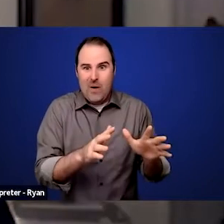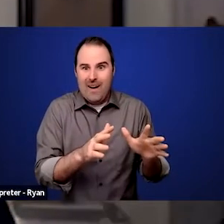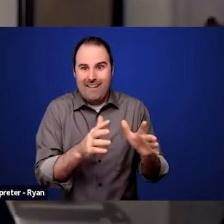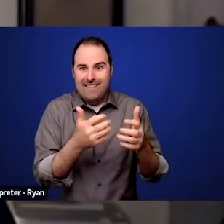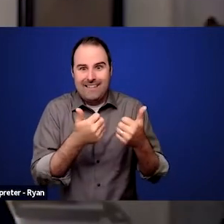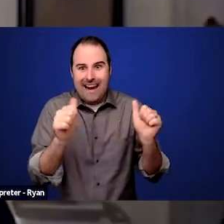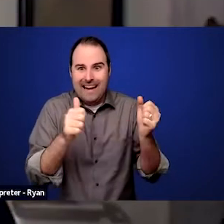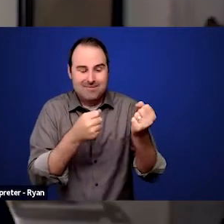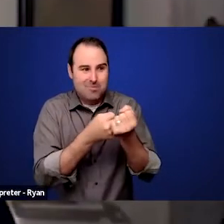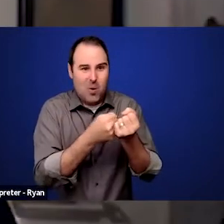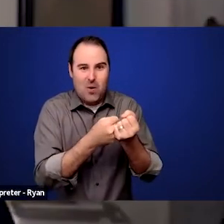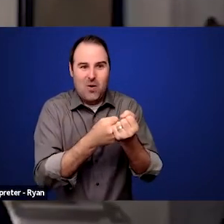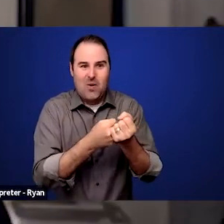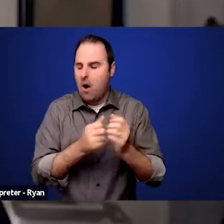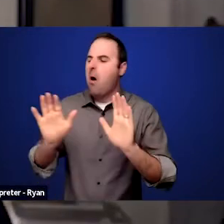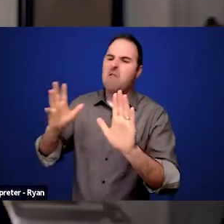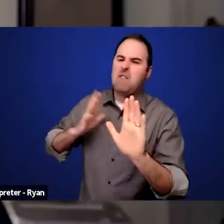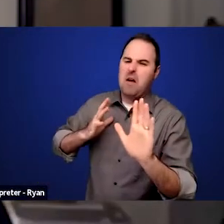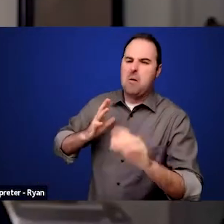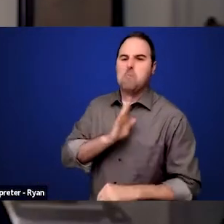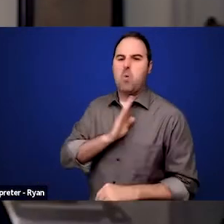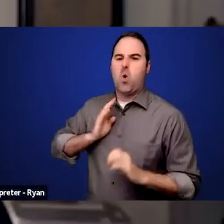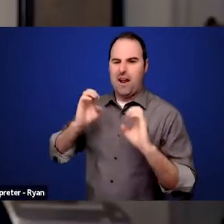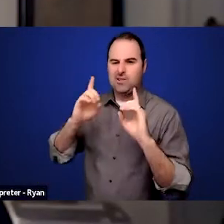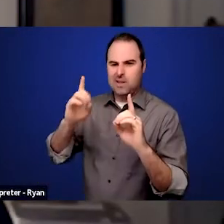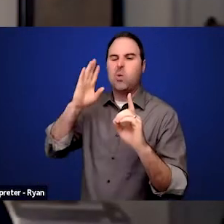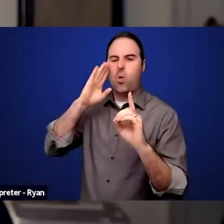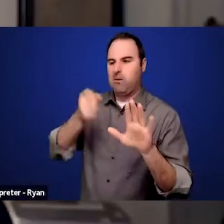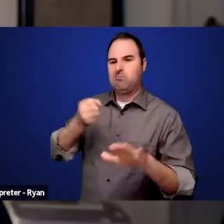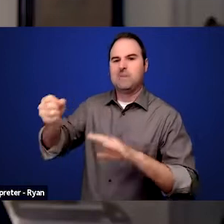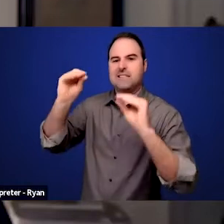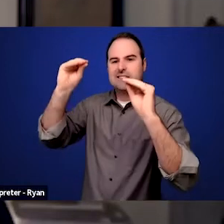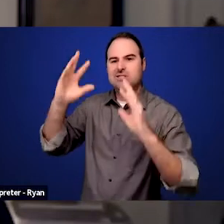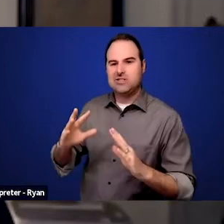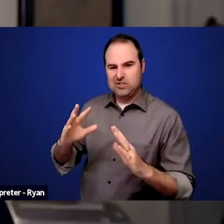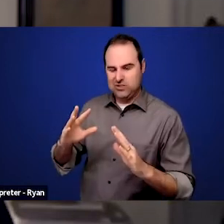Well, the teacher to the house was twice a week, once for an hour, once for an hour and a half.